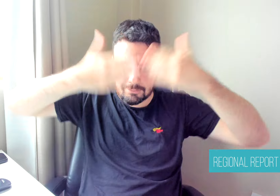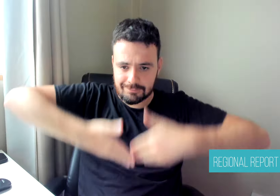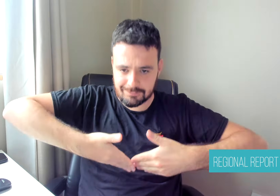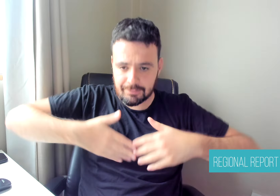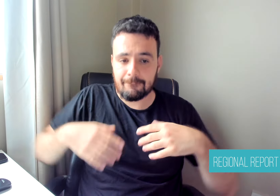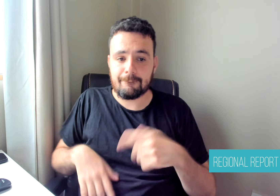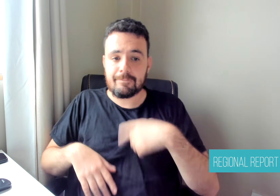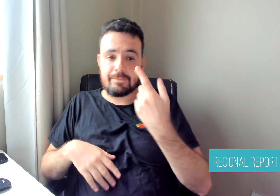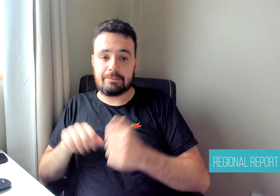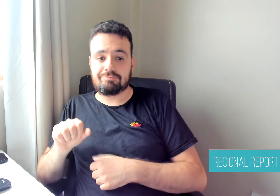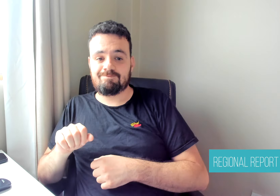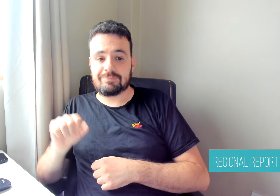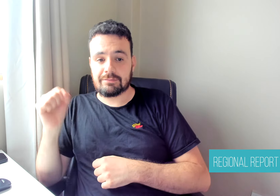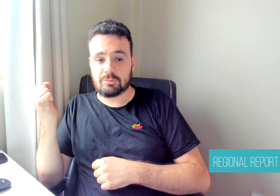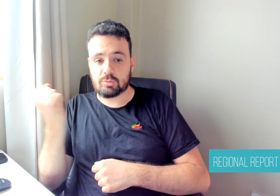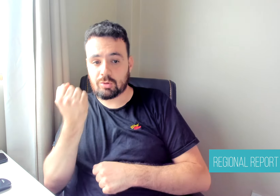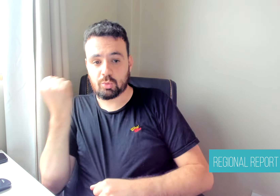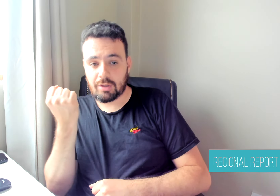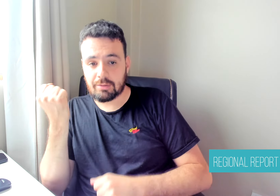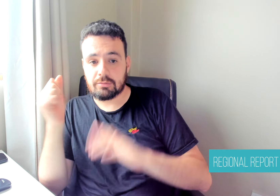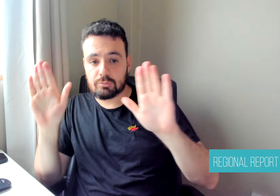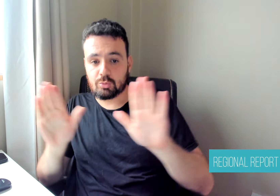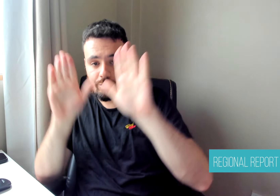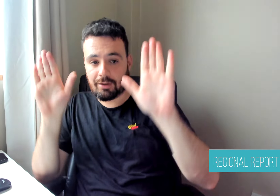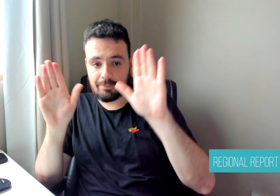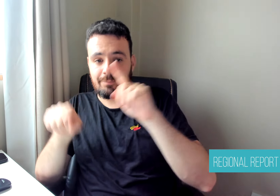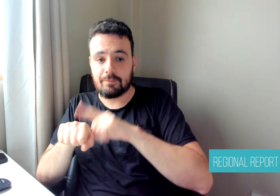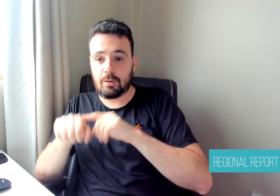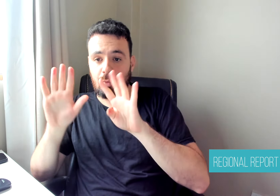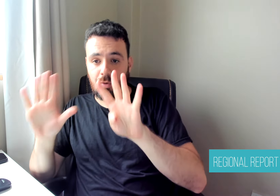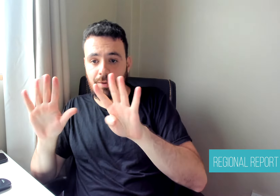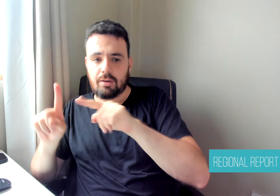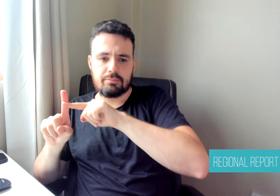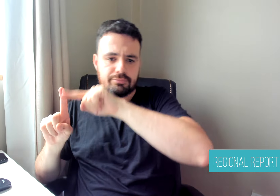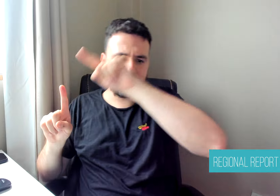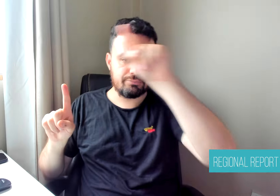to four in the afternoon. Felipe Andrés Gómez Vivas,